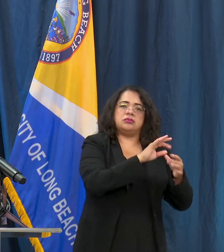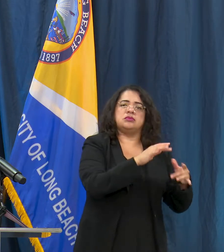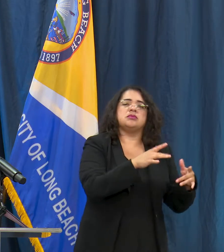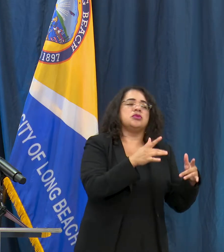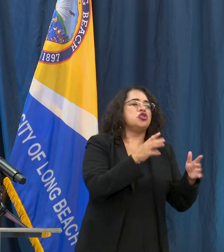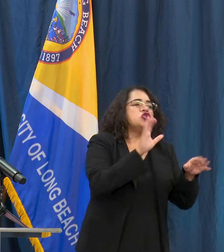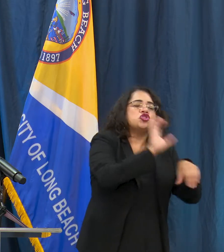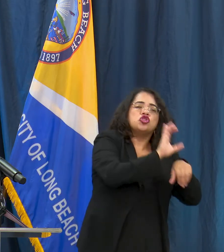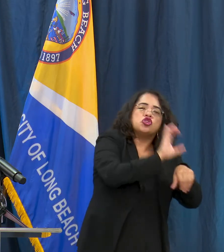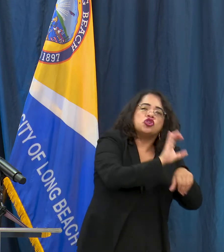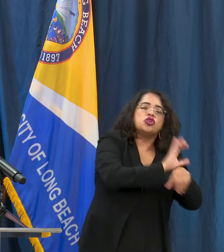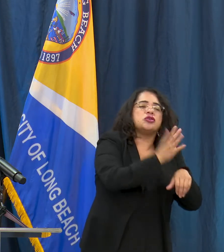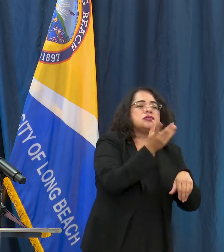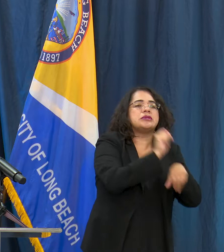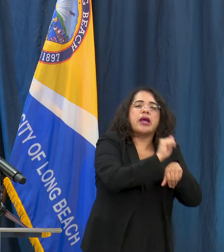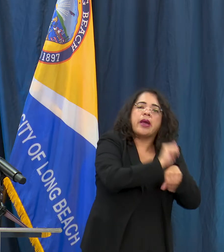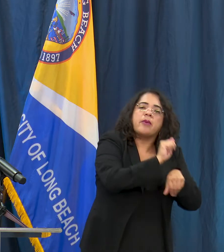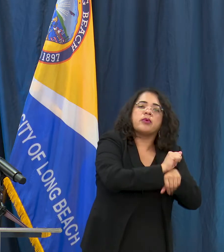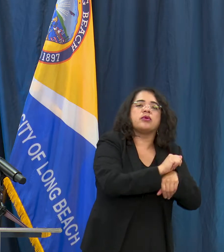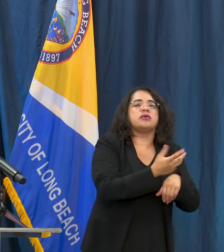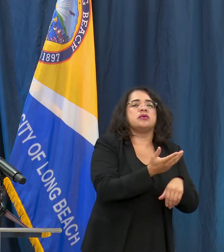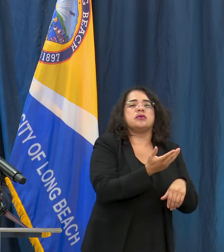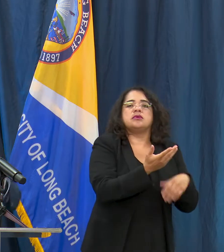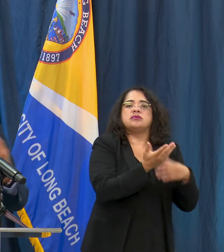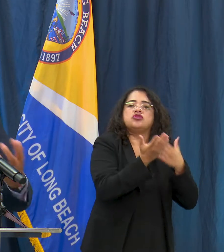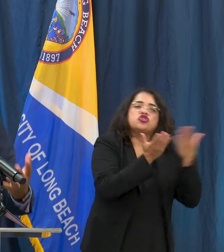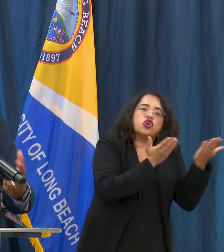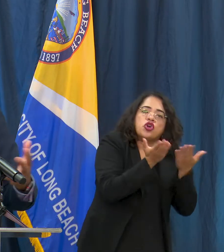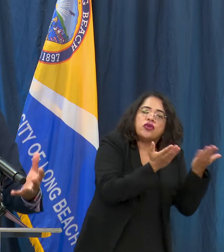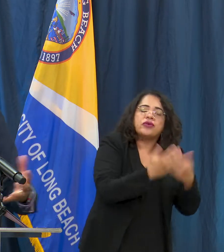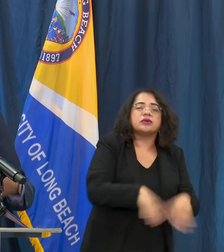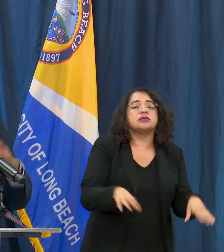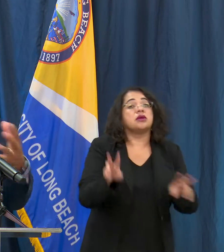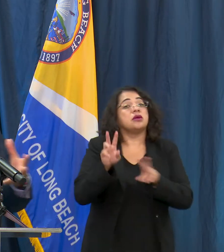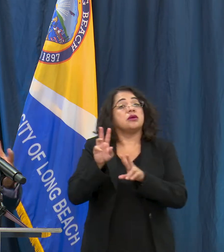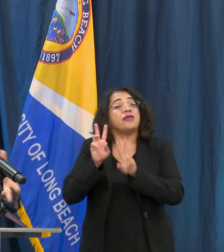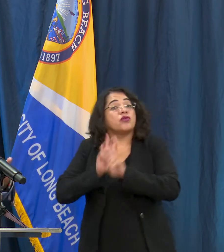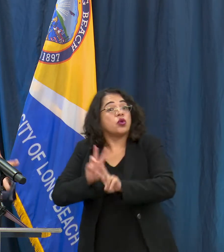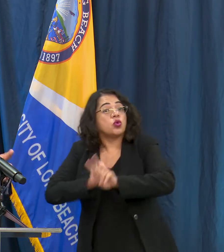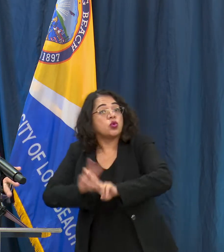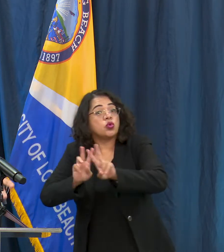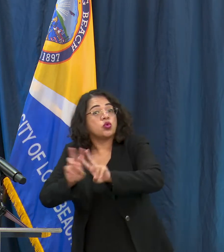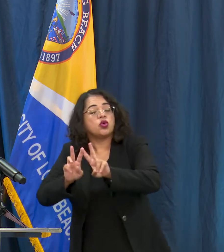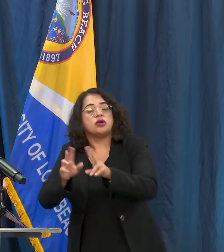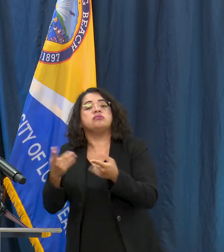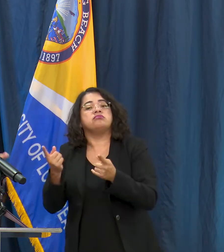services, worship services, funerals also are those types of events, it provides